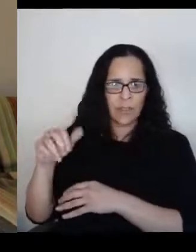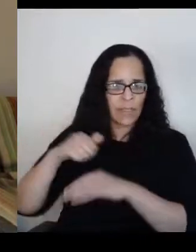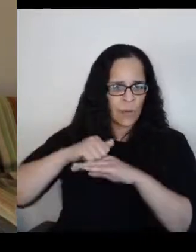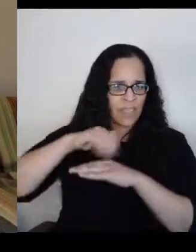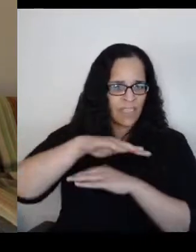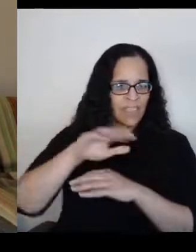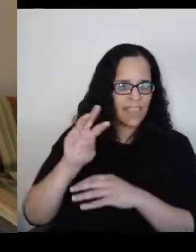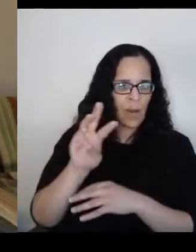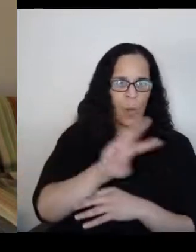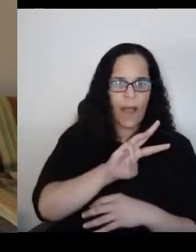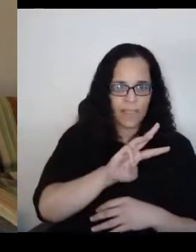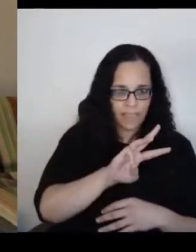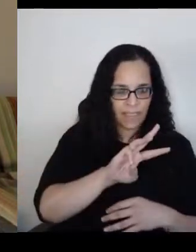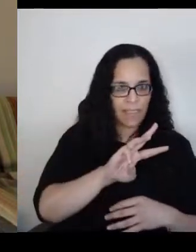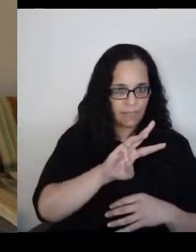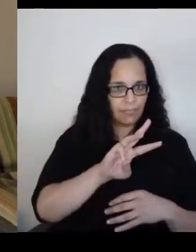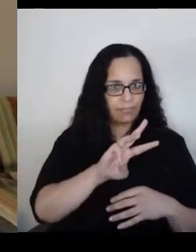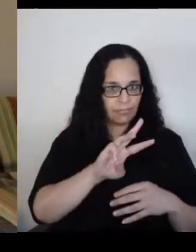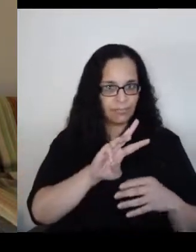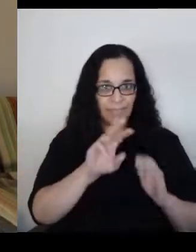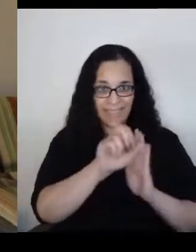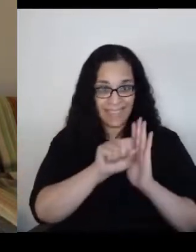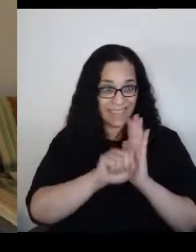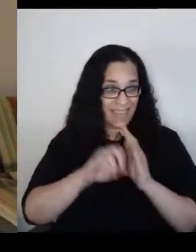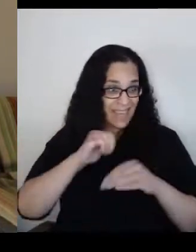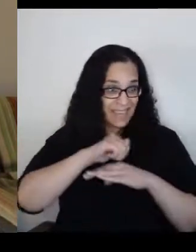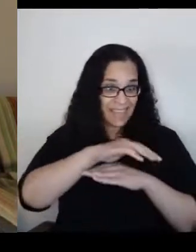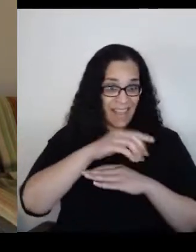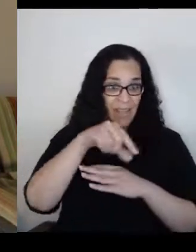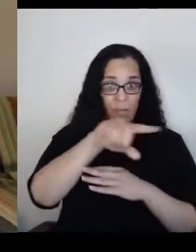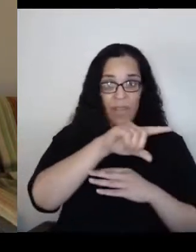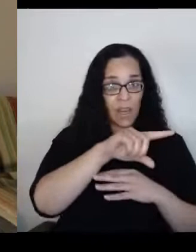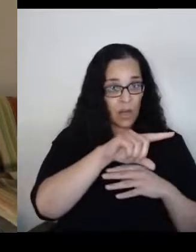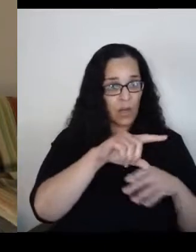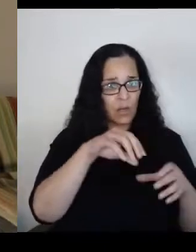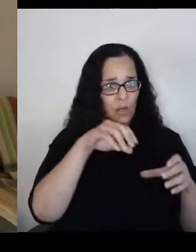of the state and sent to a relatively unknown camp,